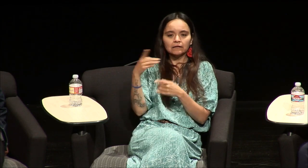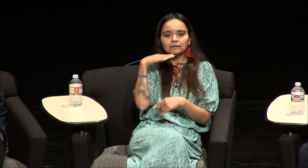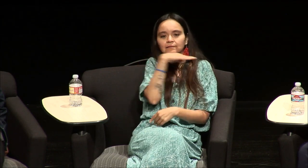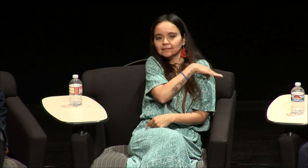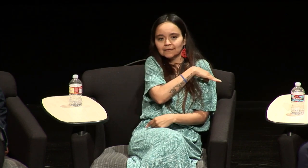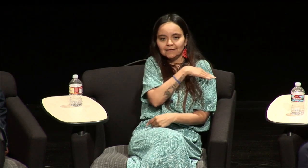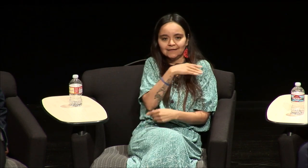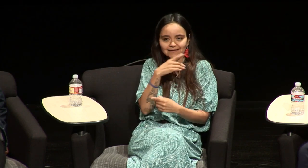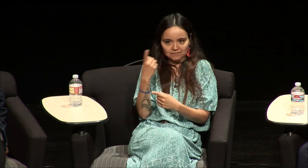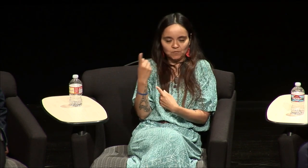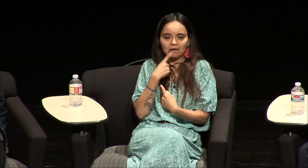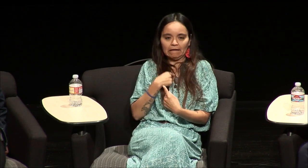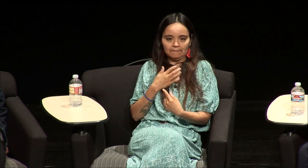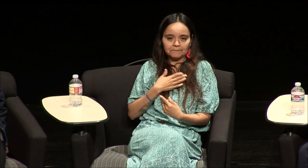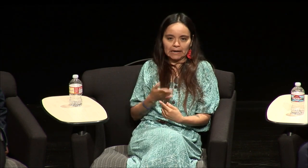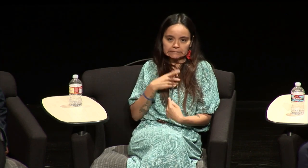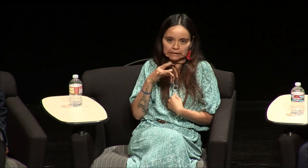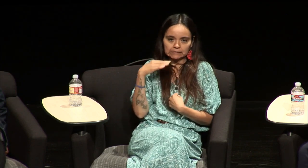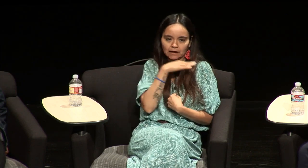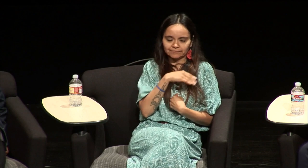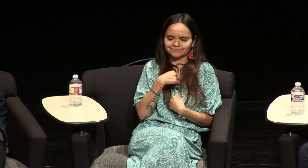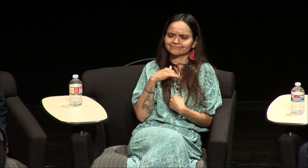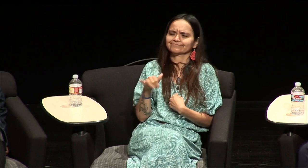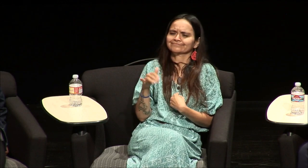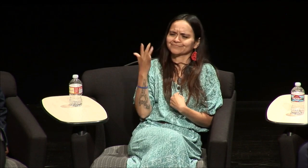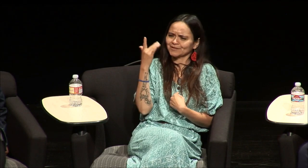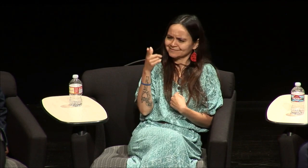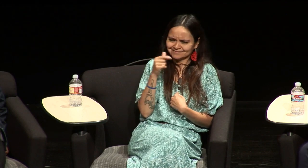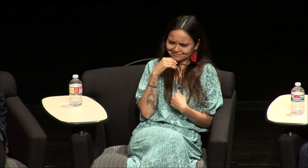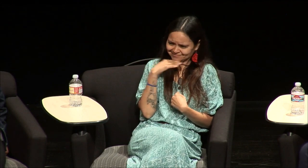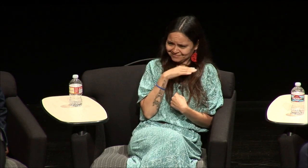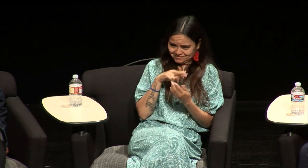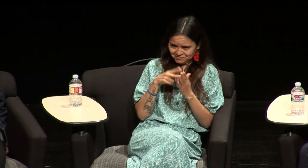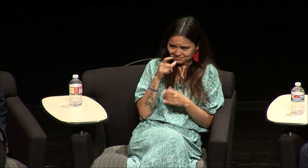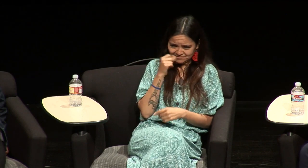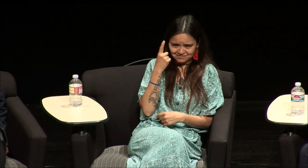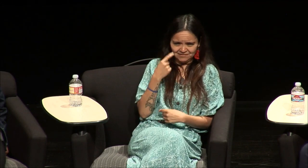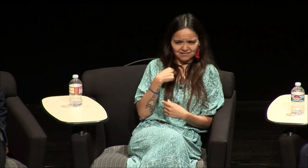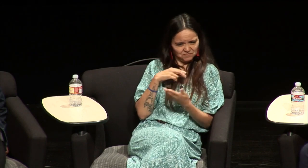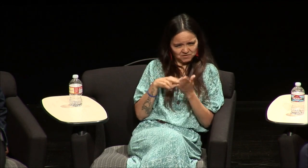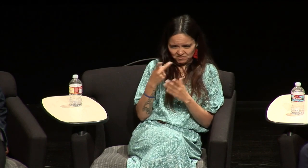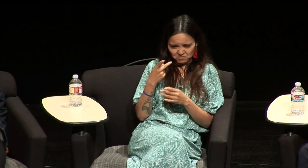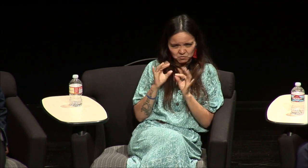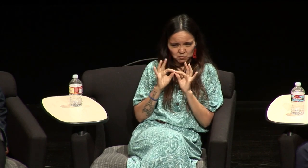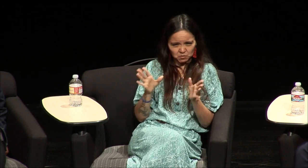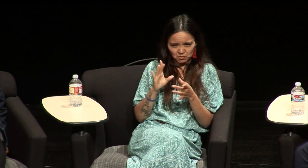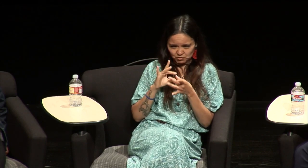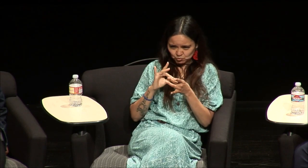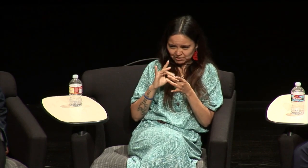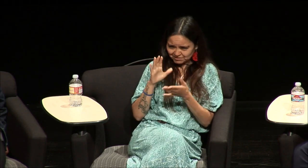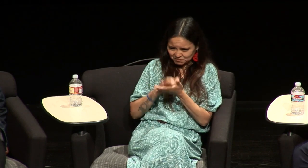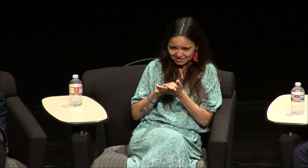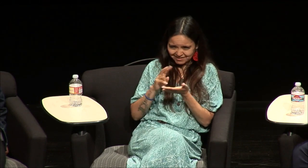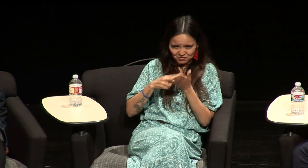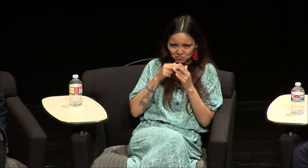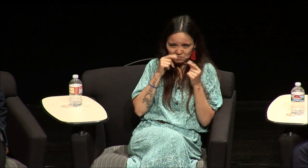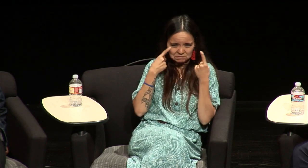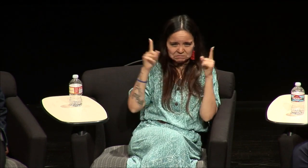understand but often he would lie he'd like to admit I did lie and I'm like why did you lie you mean you didn't understand me so you think that our